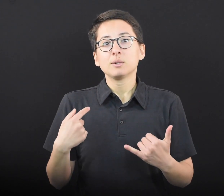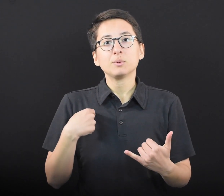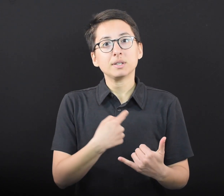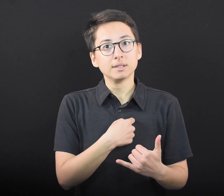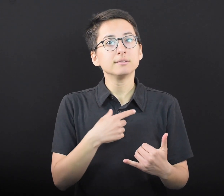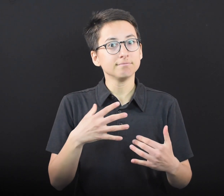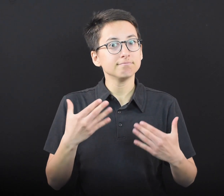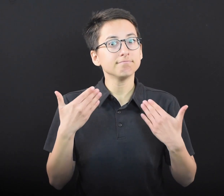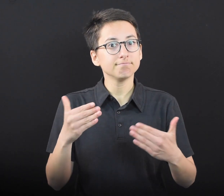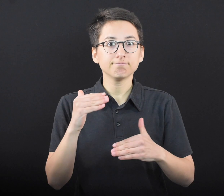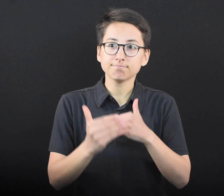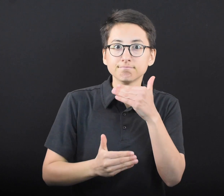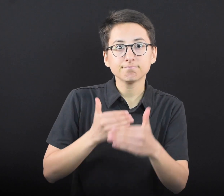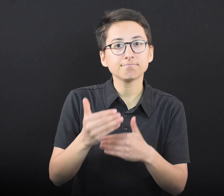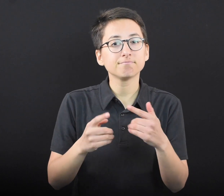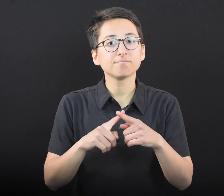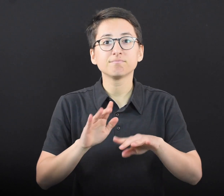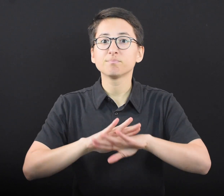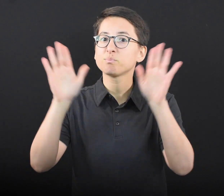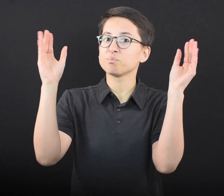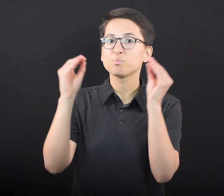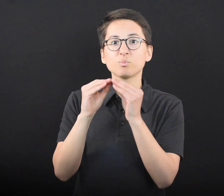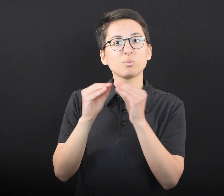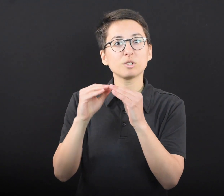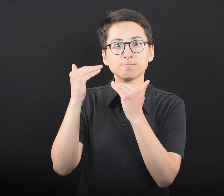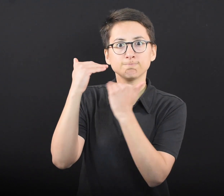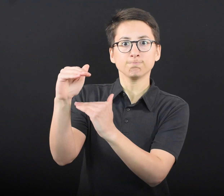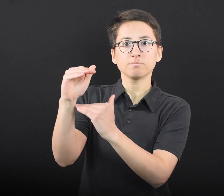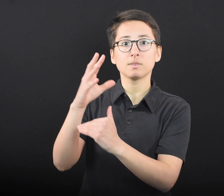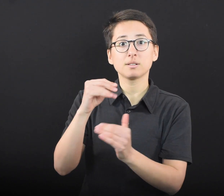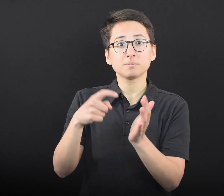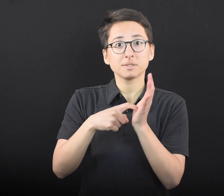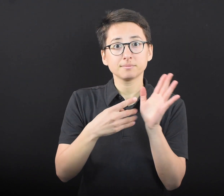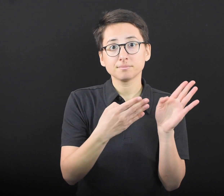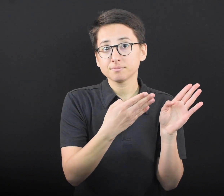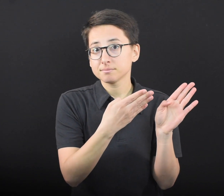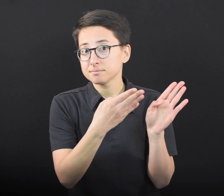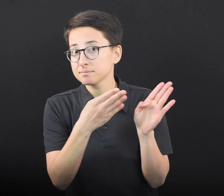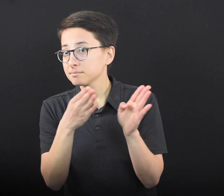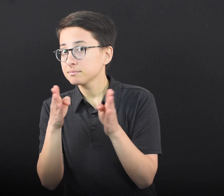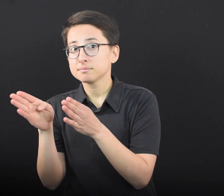we’re taking steps to lift restrictions and begin the path towards normal operations.